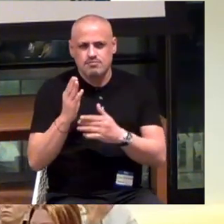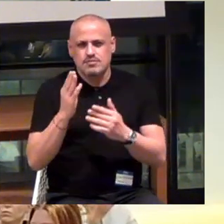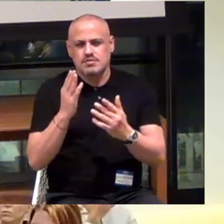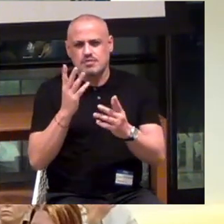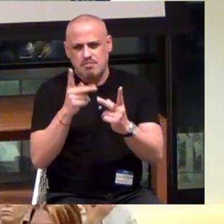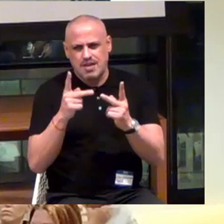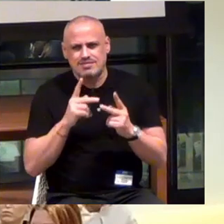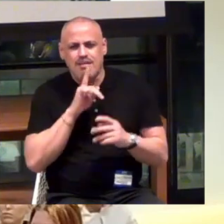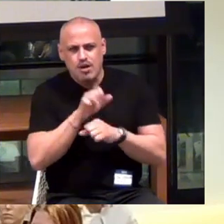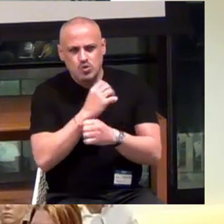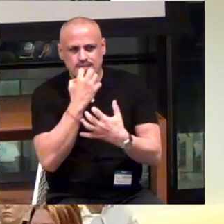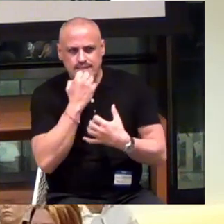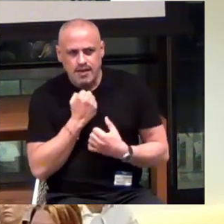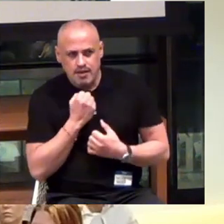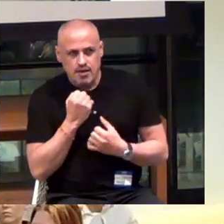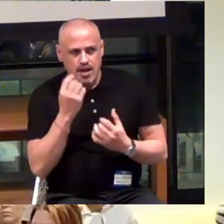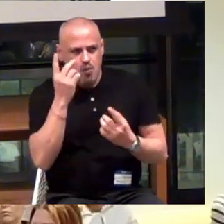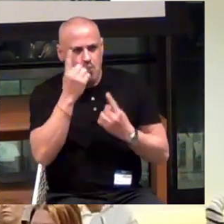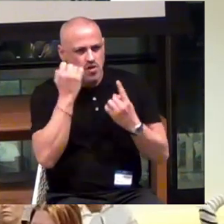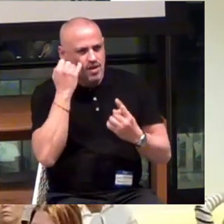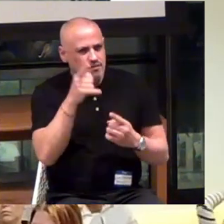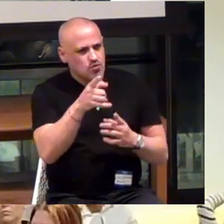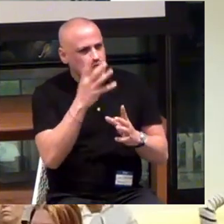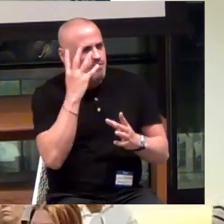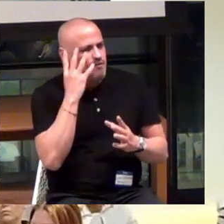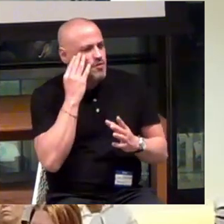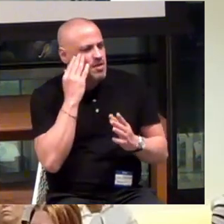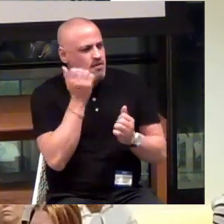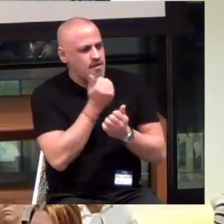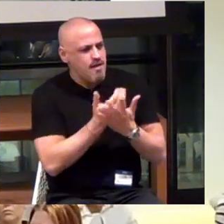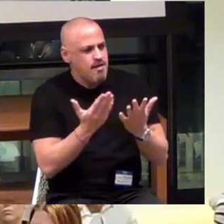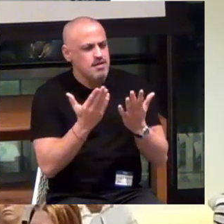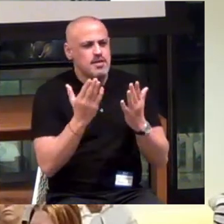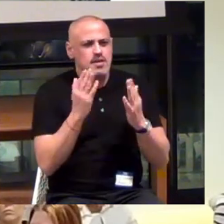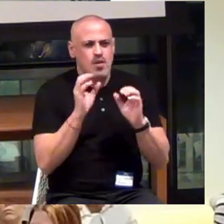I'm wondering if you're familiar with any organizations or entities that are trying